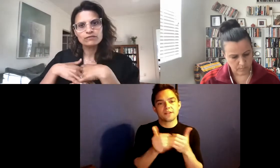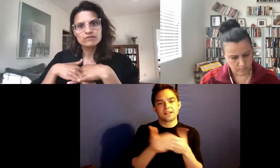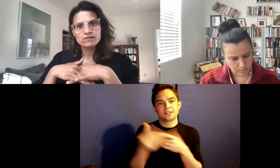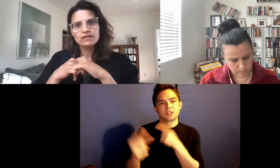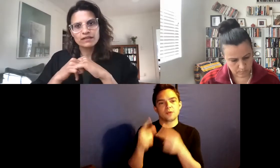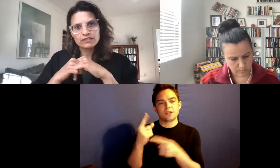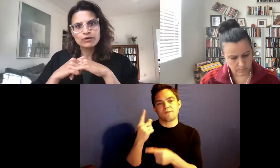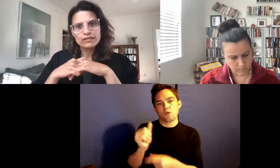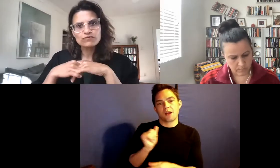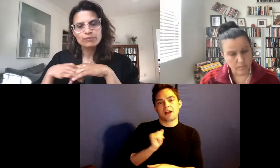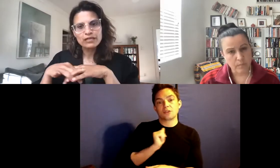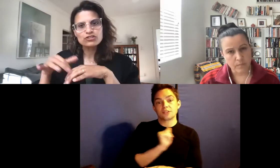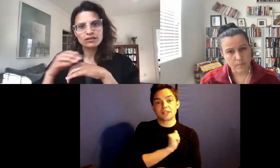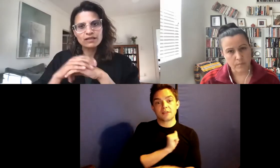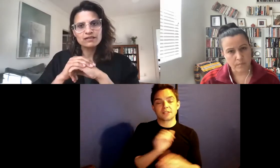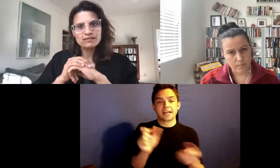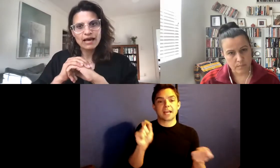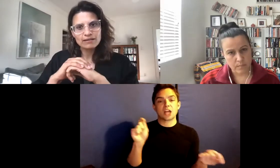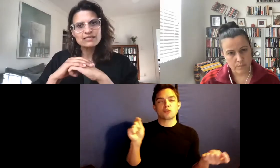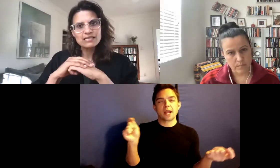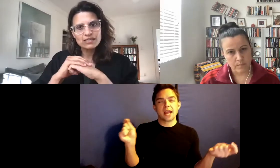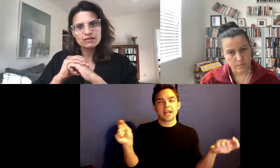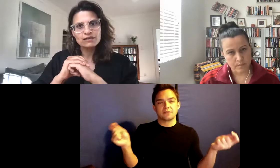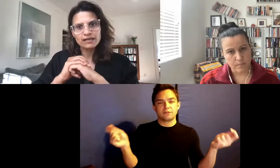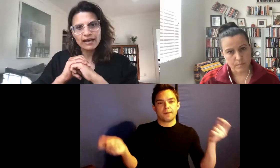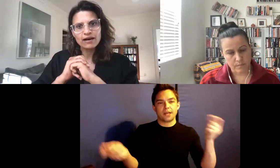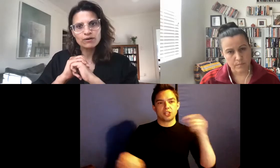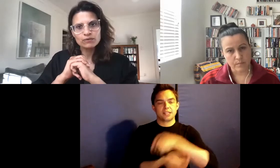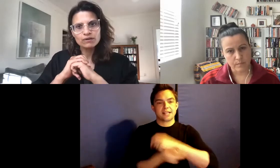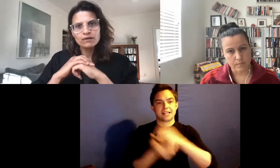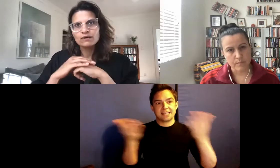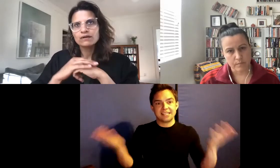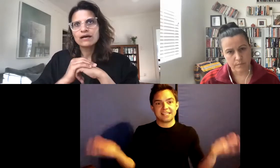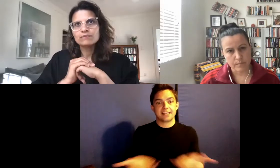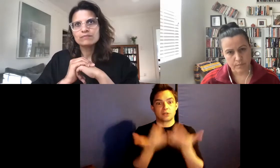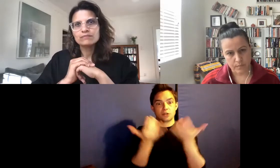Like a transformation that is happening here and now.